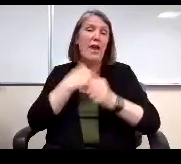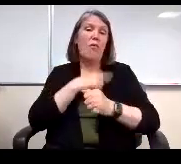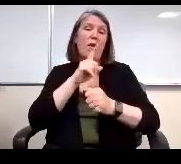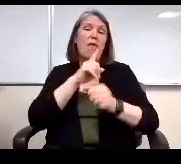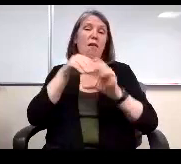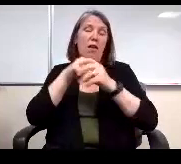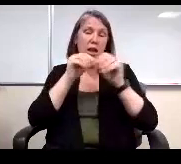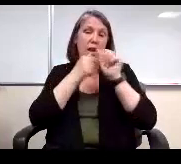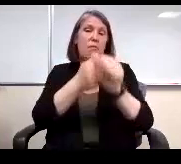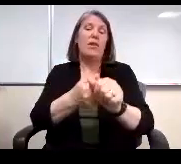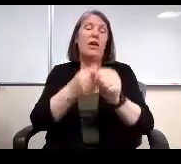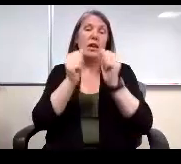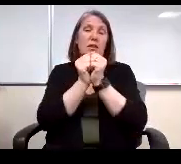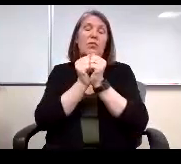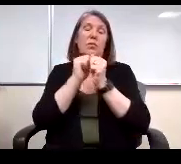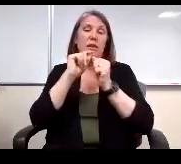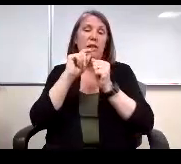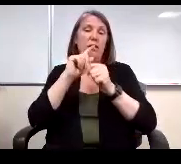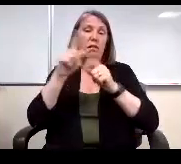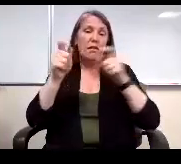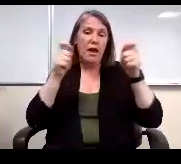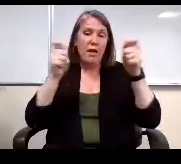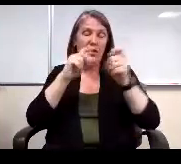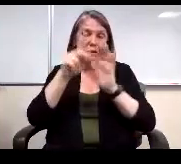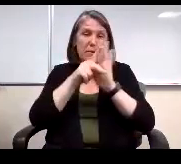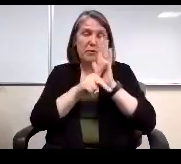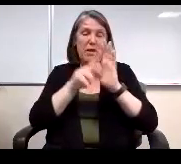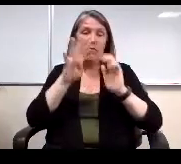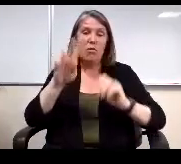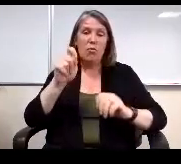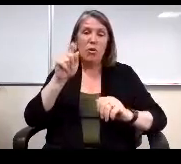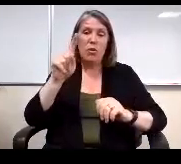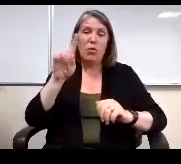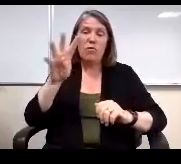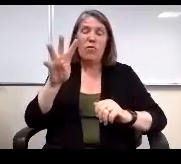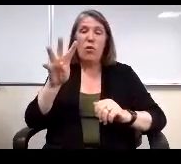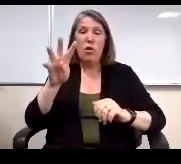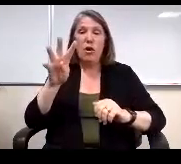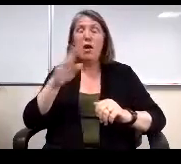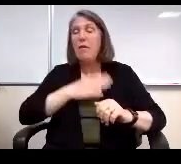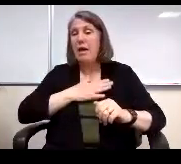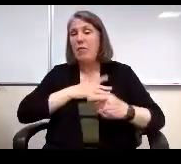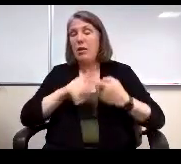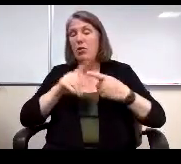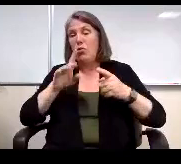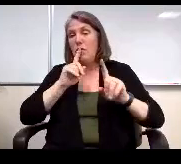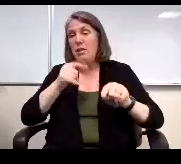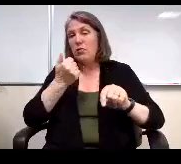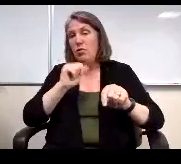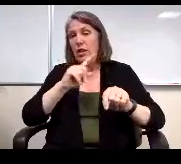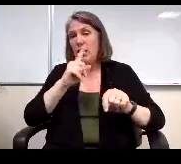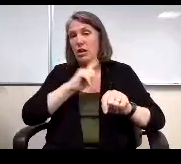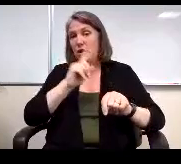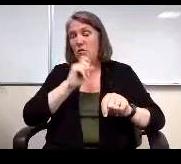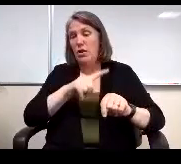compliance with the governance policy 4.14. Be happy to take any questions about this specially being such a new one.